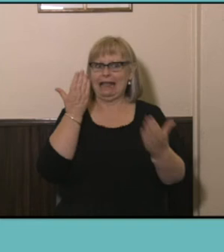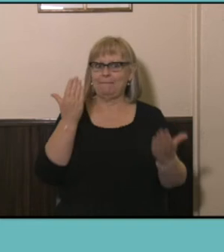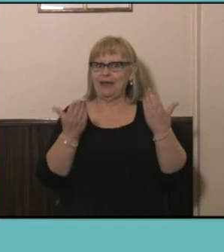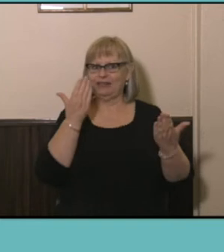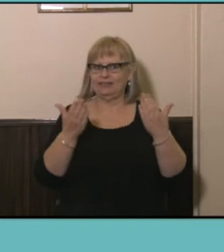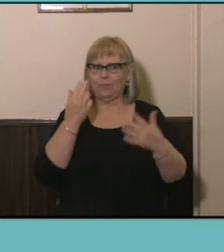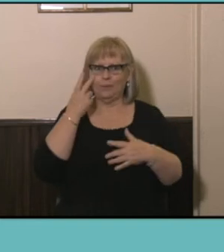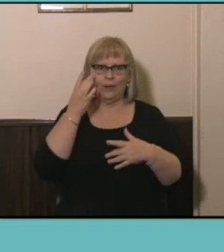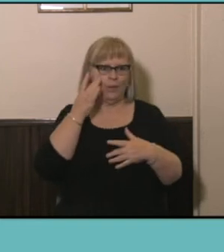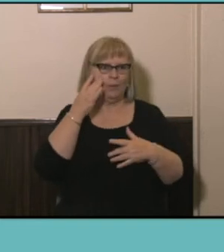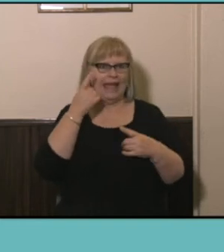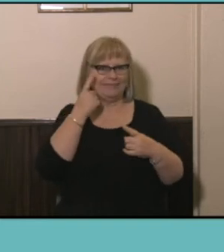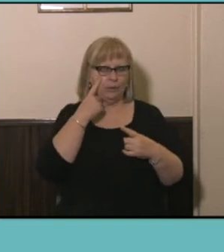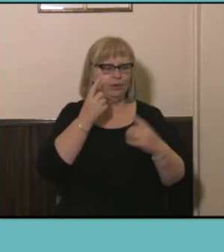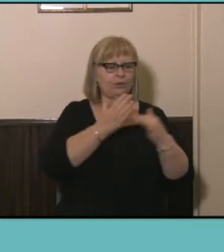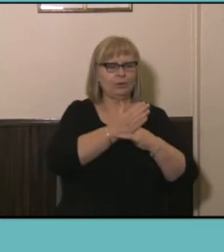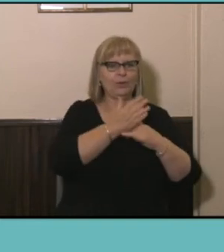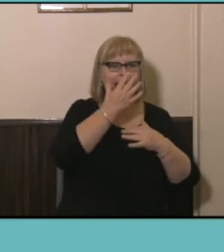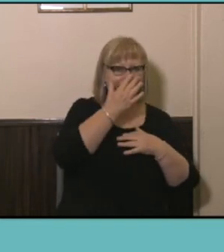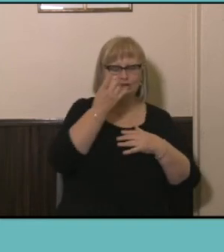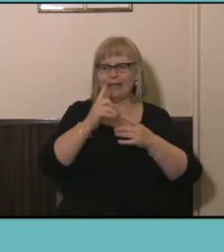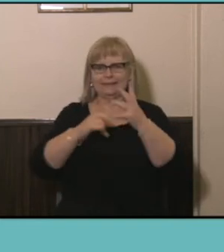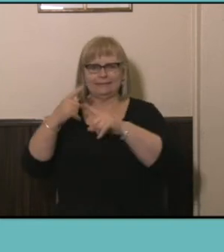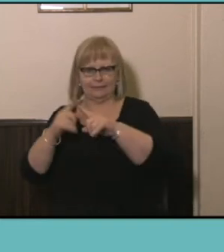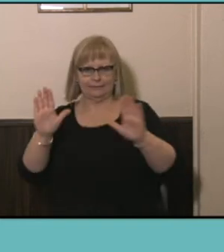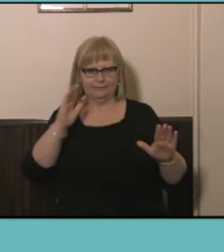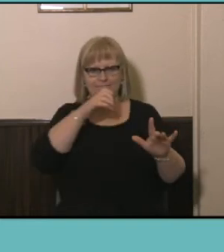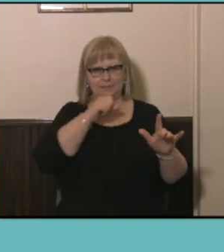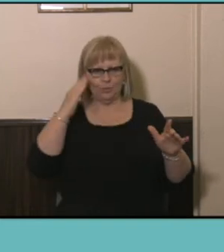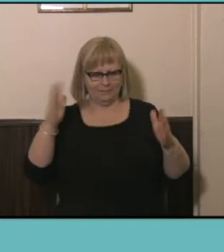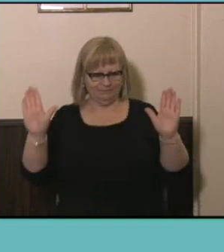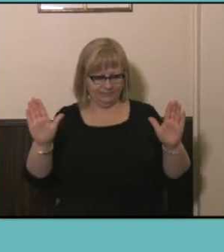down census data by age and sex and what you can see here as soon as I saw this I